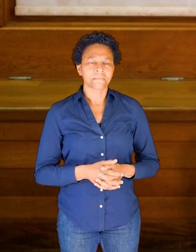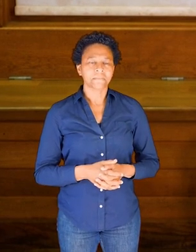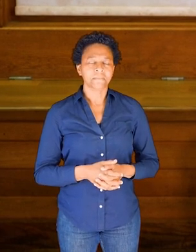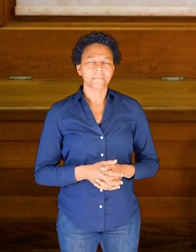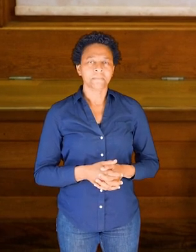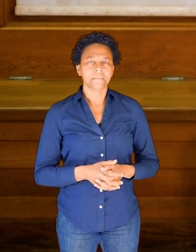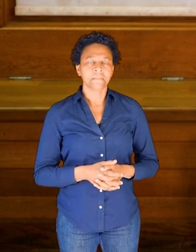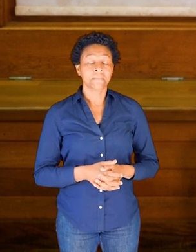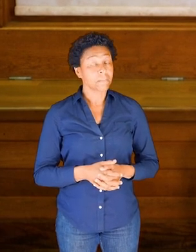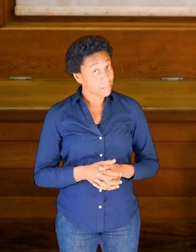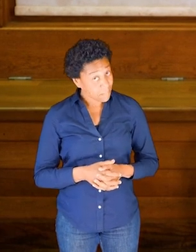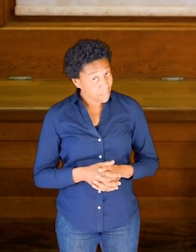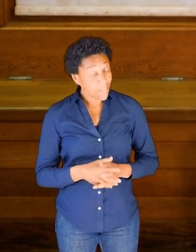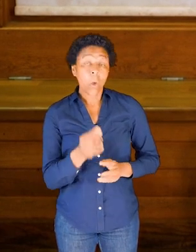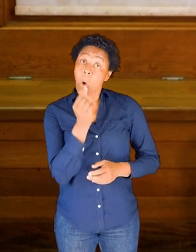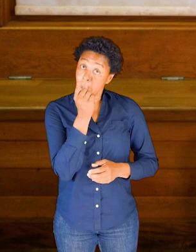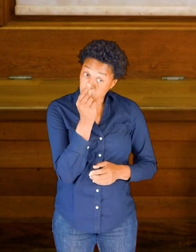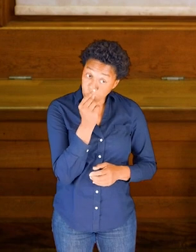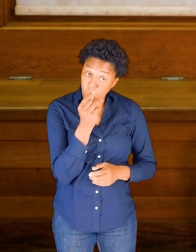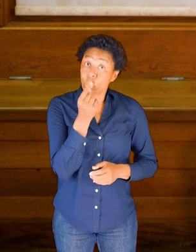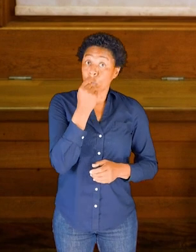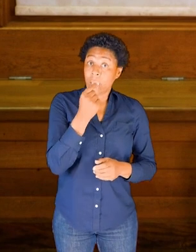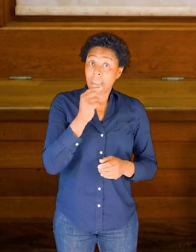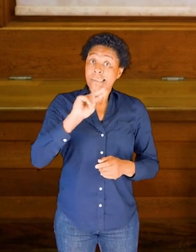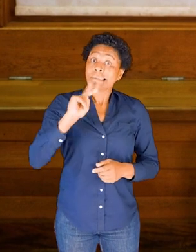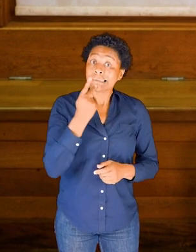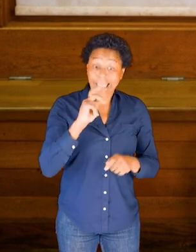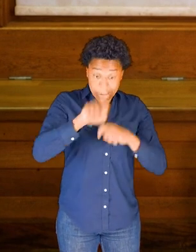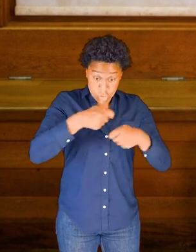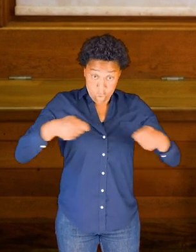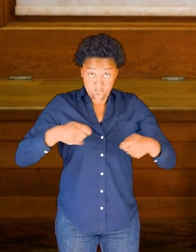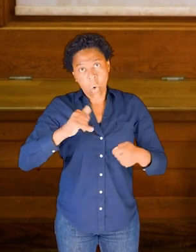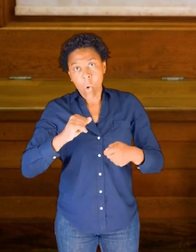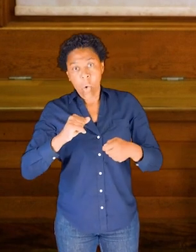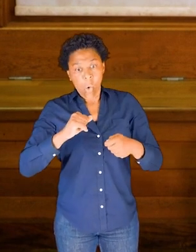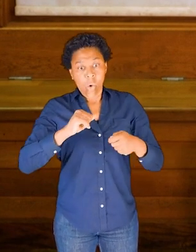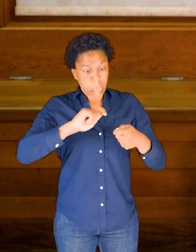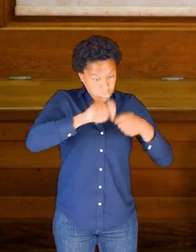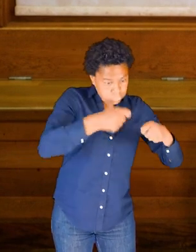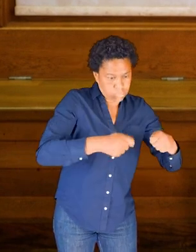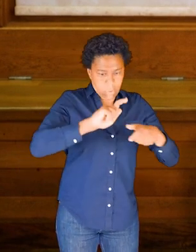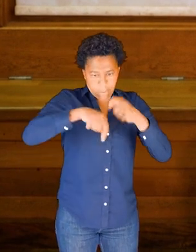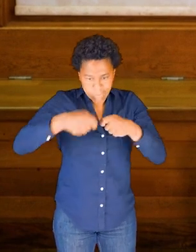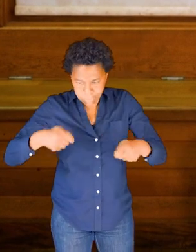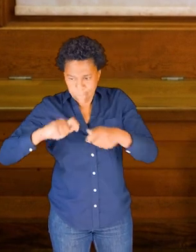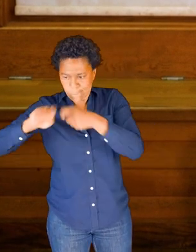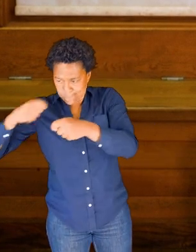Now you could also tie another knot or a whole series of knots in your scarf.